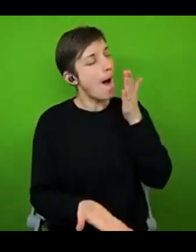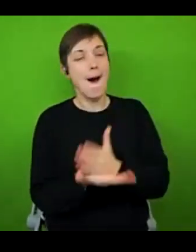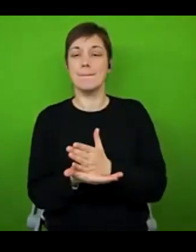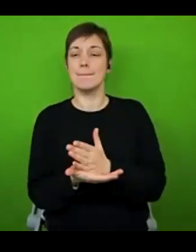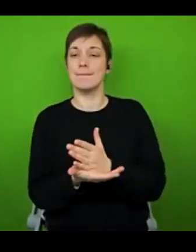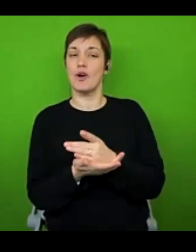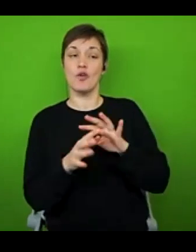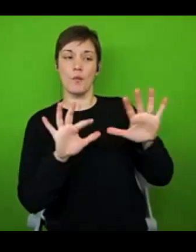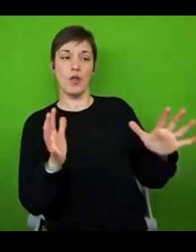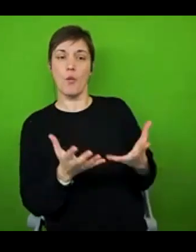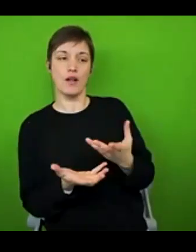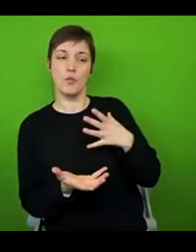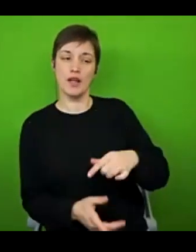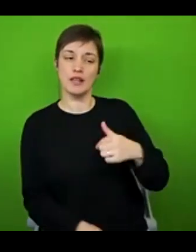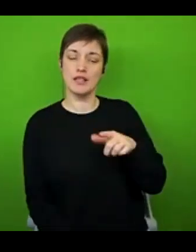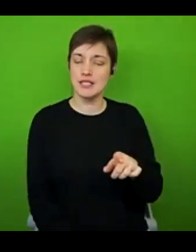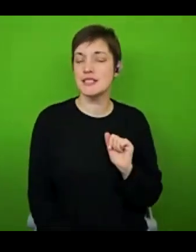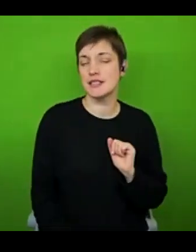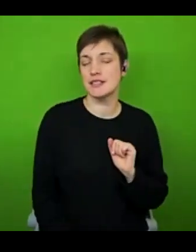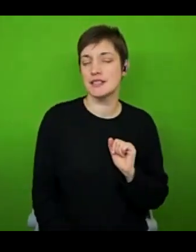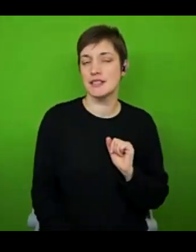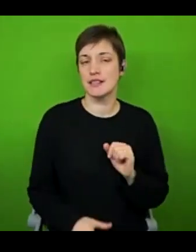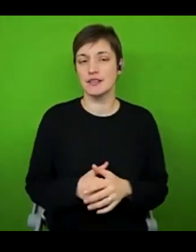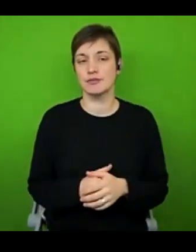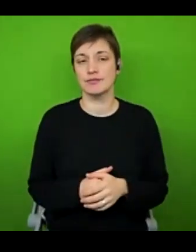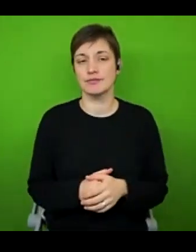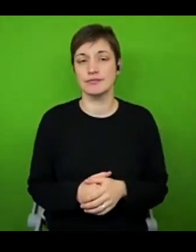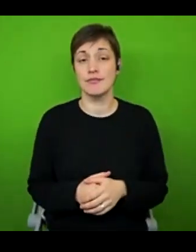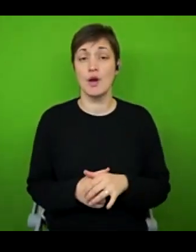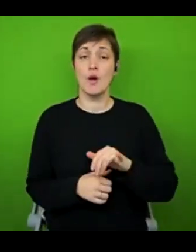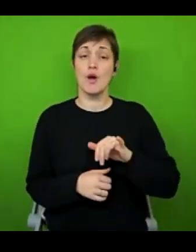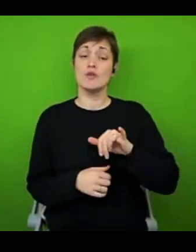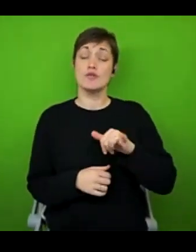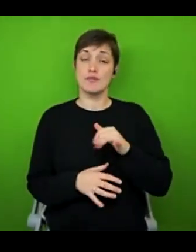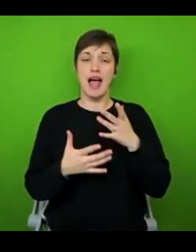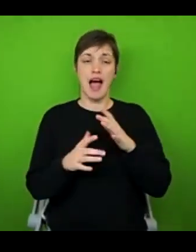to see from you. And I think sometimes you do have to sit with that question for a little while to really find